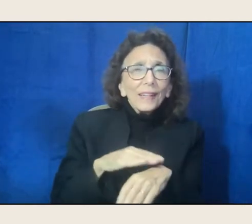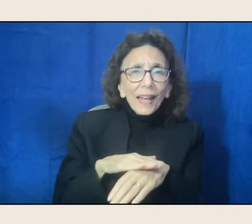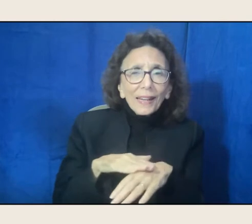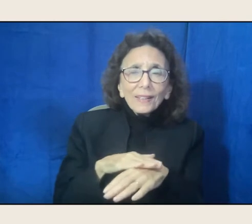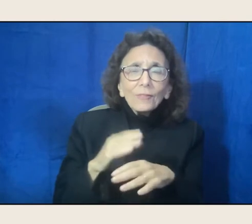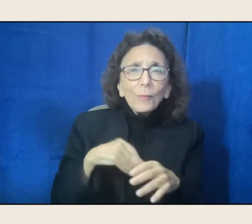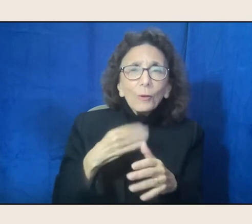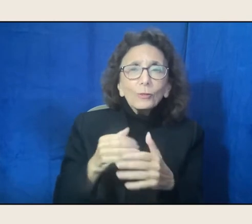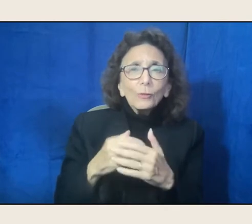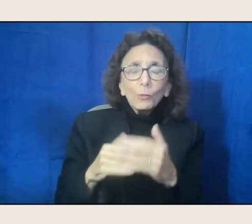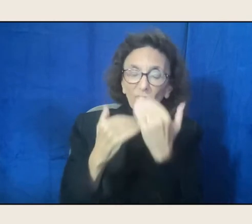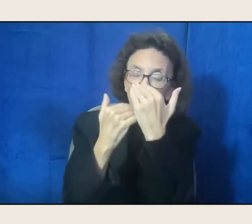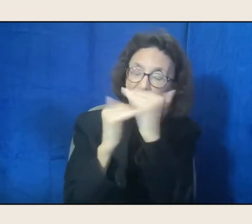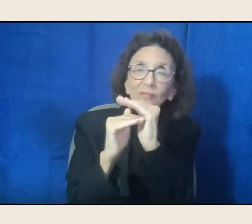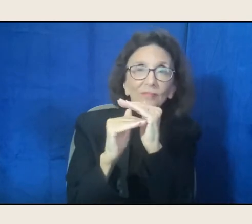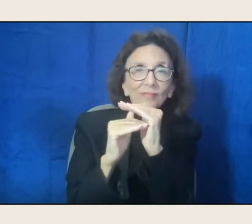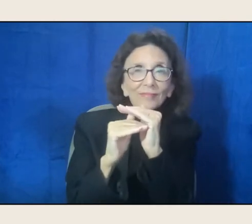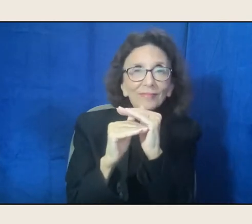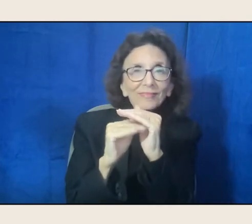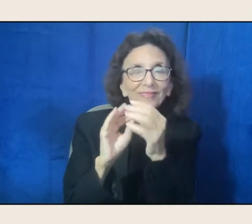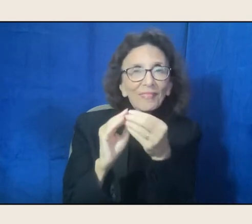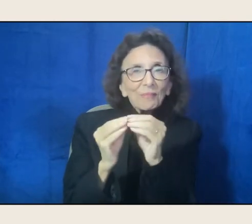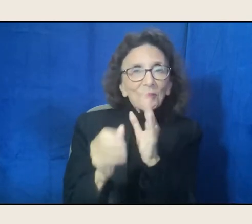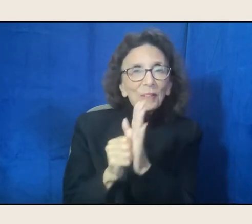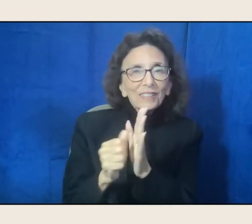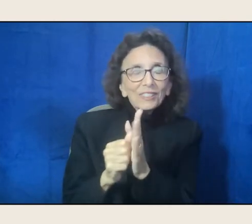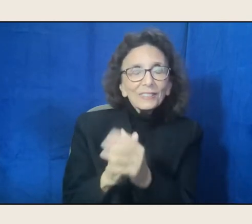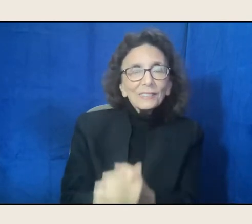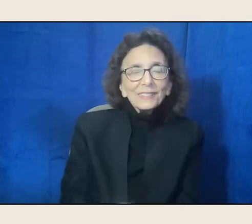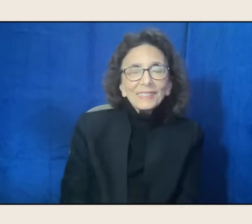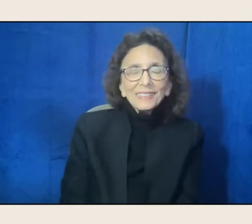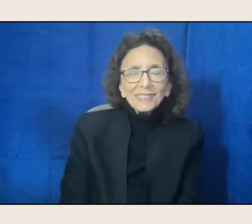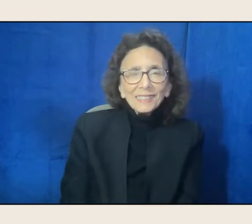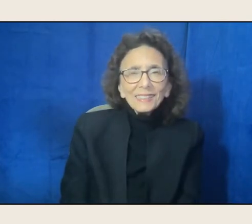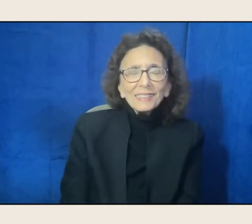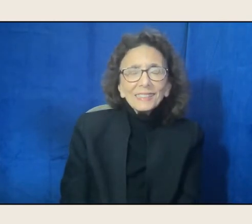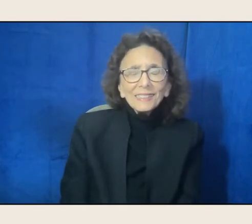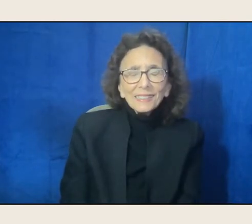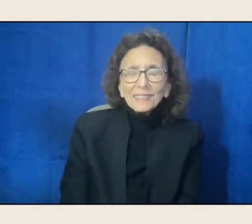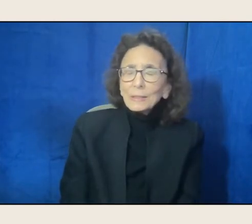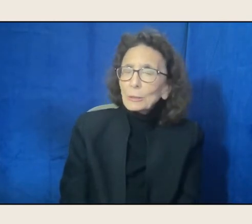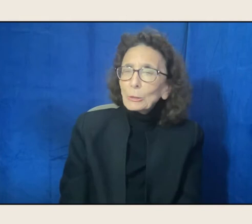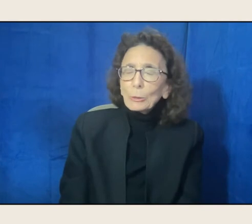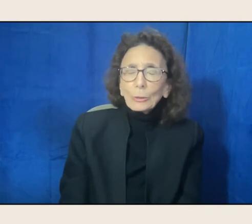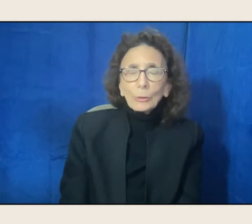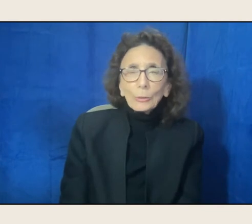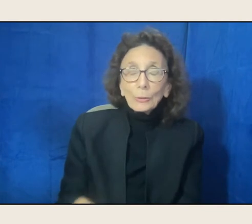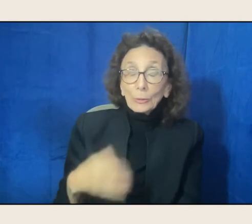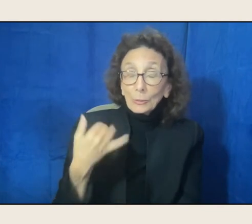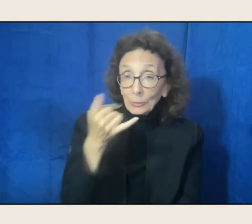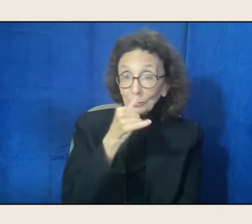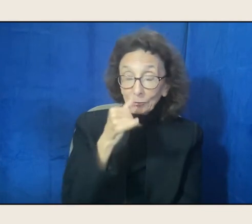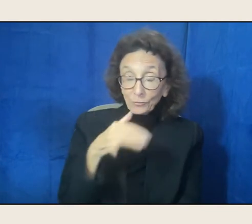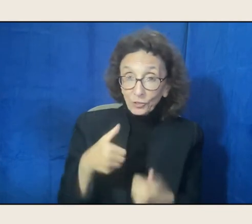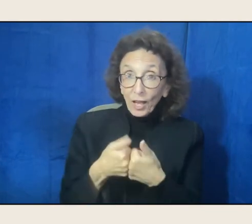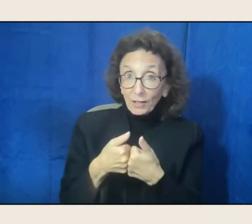So that was, that part was extremely challenging, because of course there are poems and poets